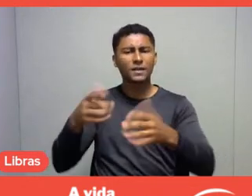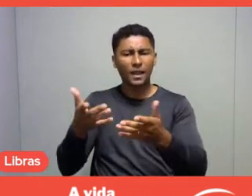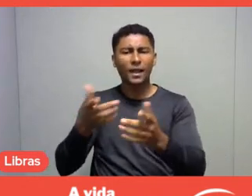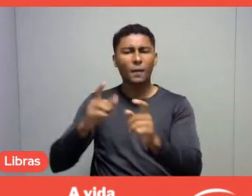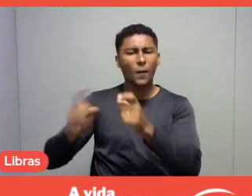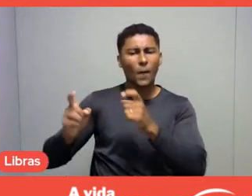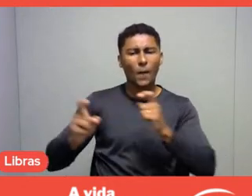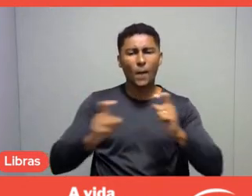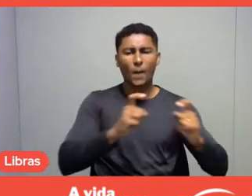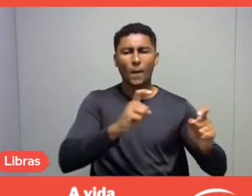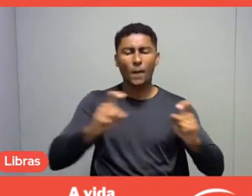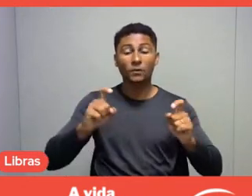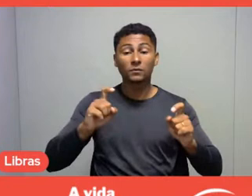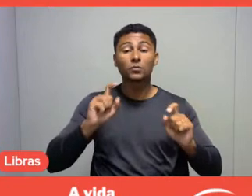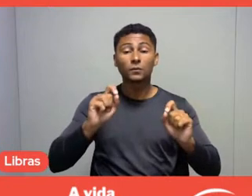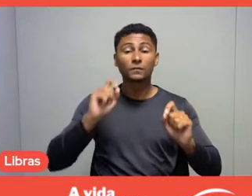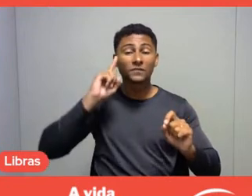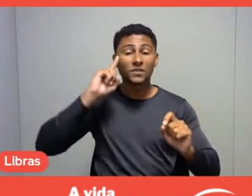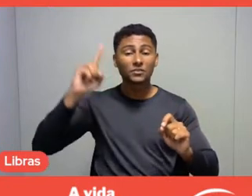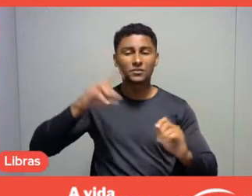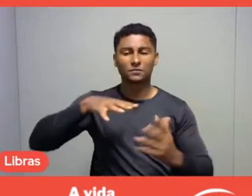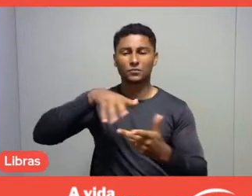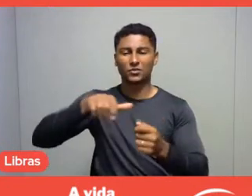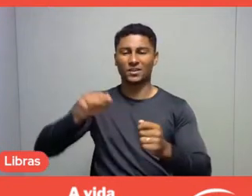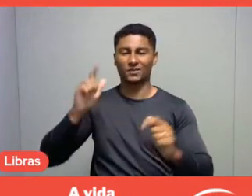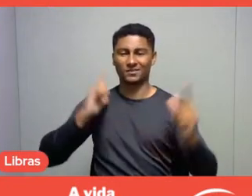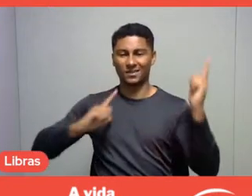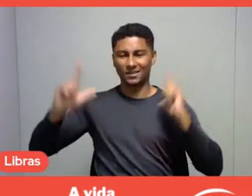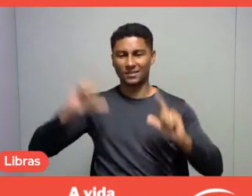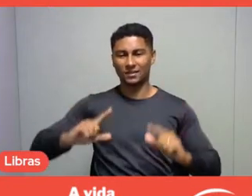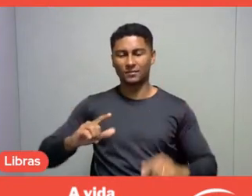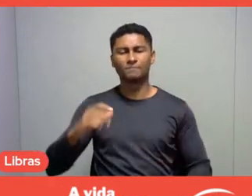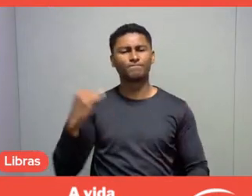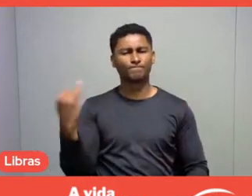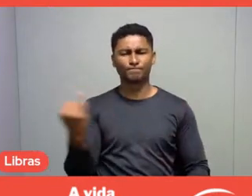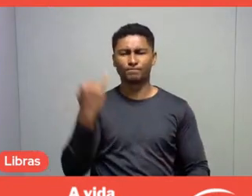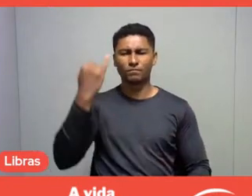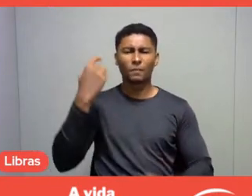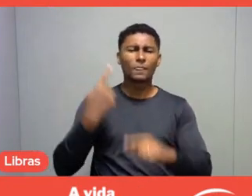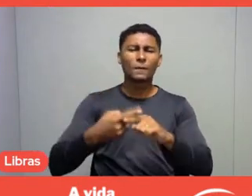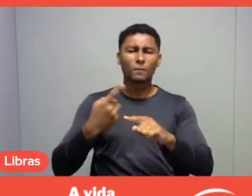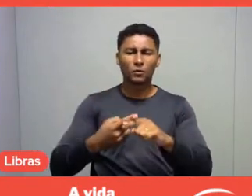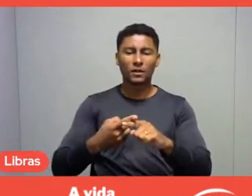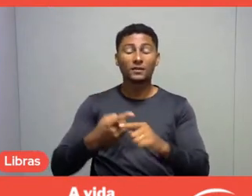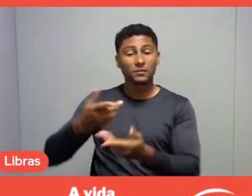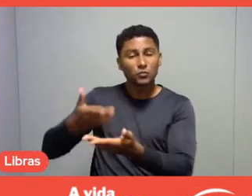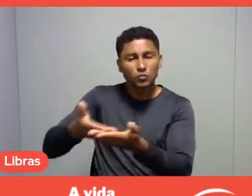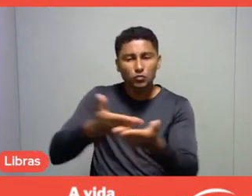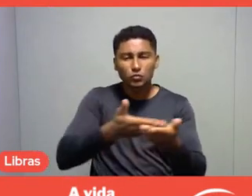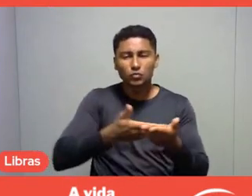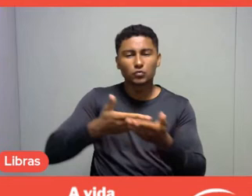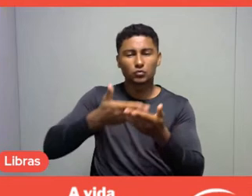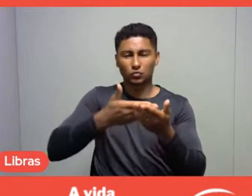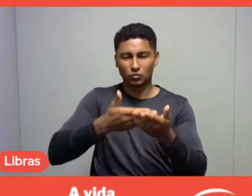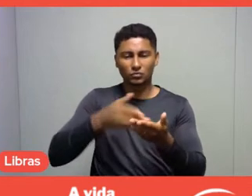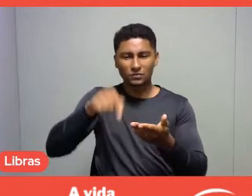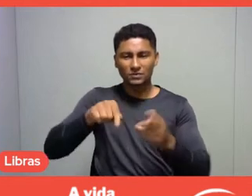and the importance of this day to trigger research actions and professional performance about a topic as important as leisure.